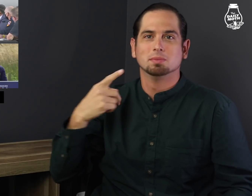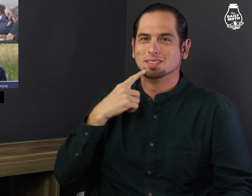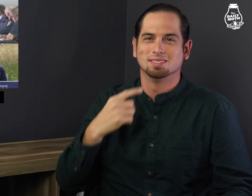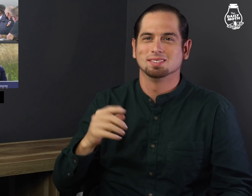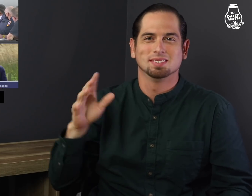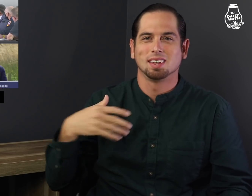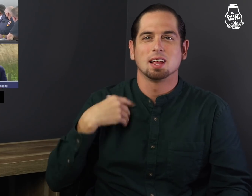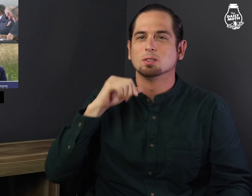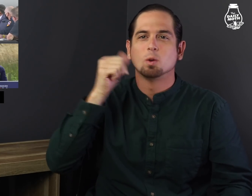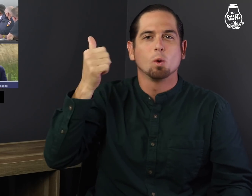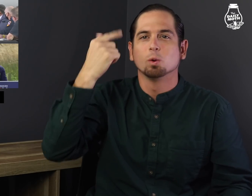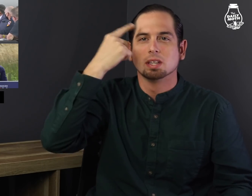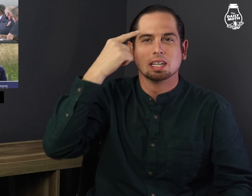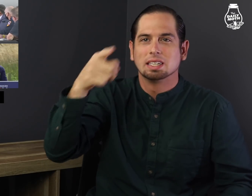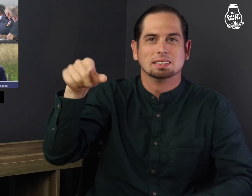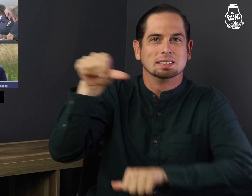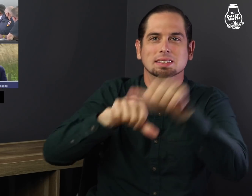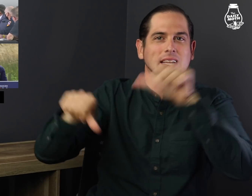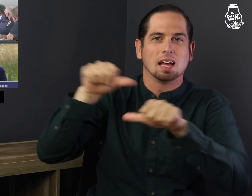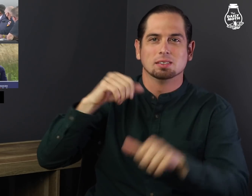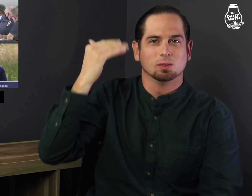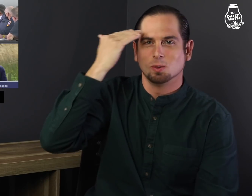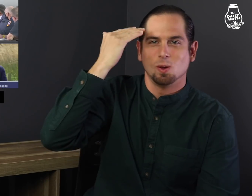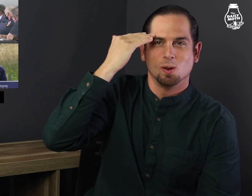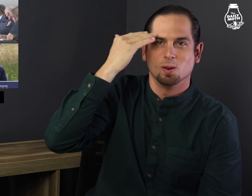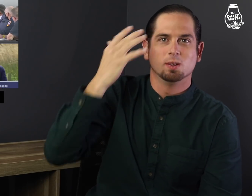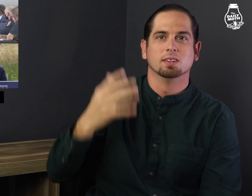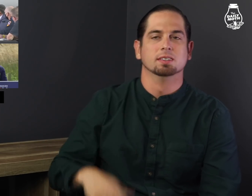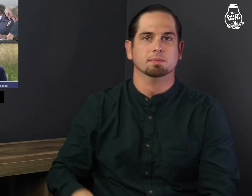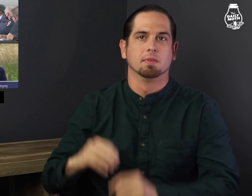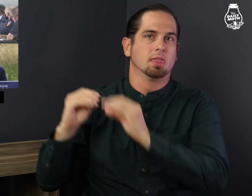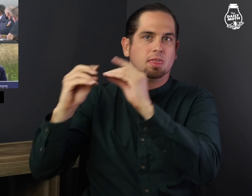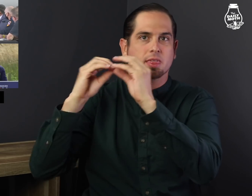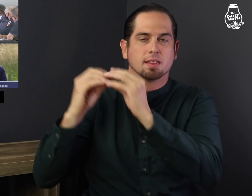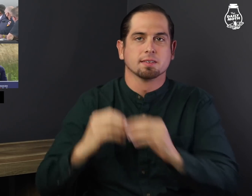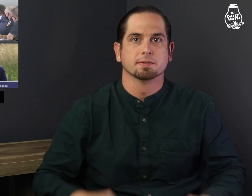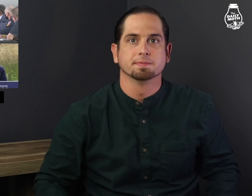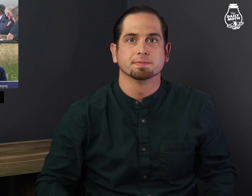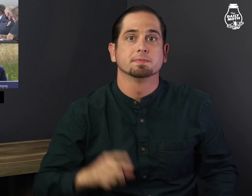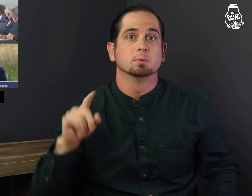Trump said, "I don't think science knows."